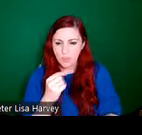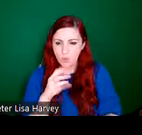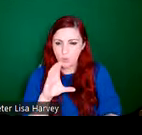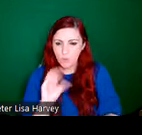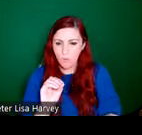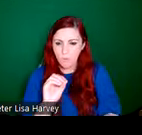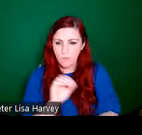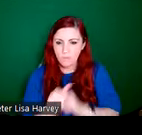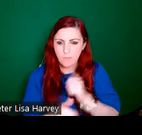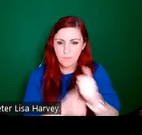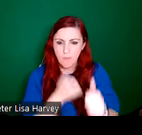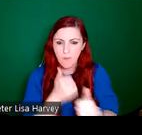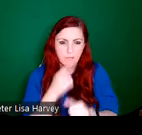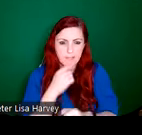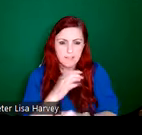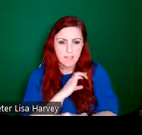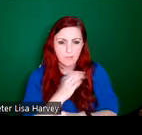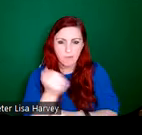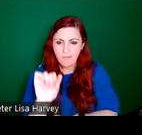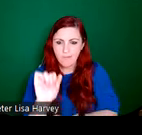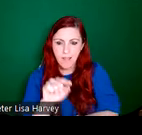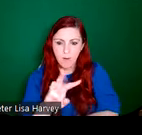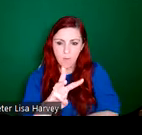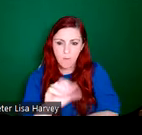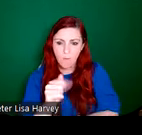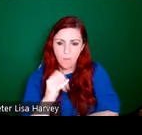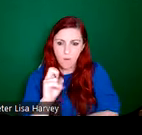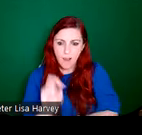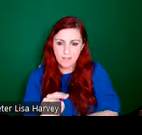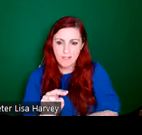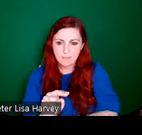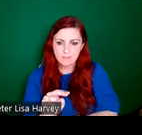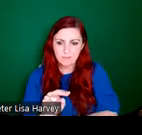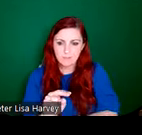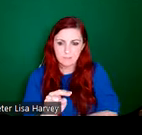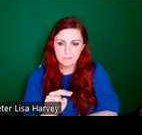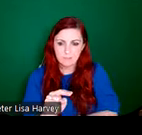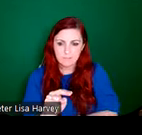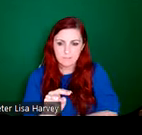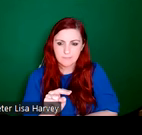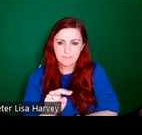Celtic Revival and Watson's was particularly talented at making these really